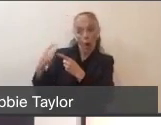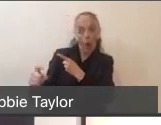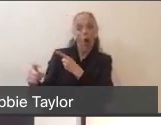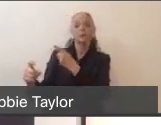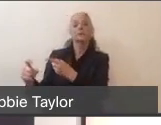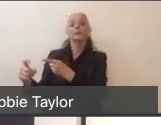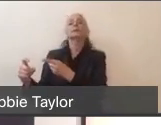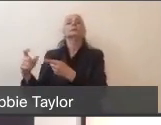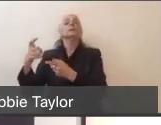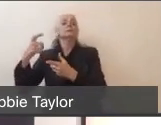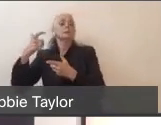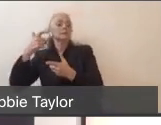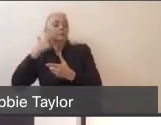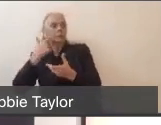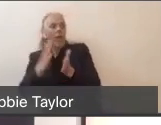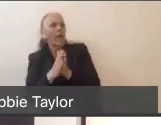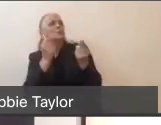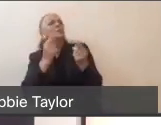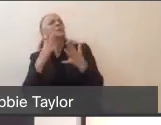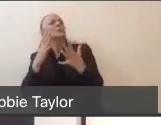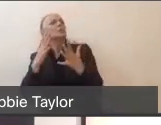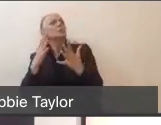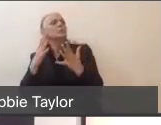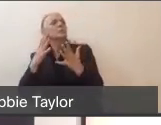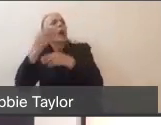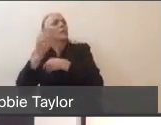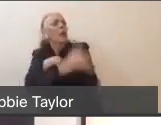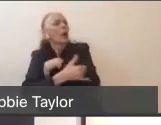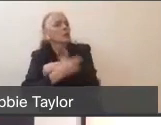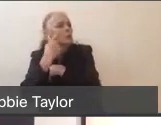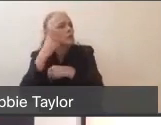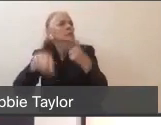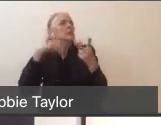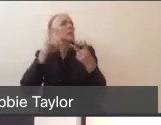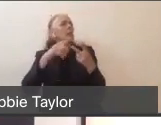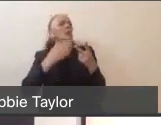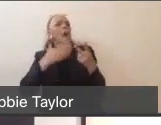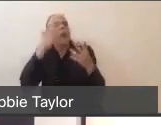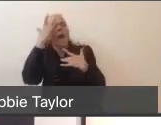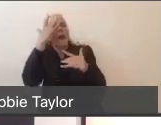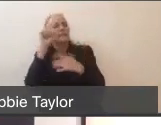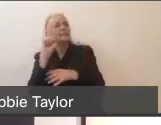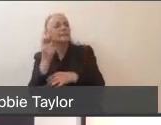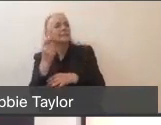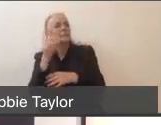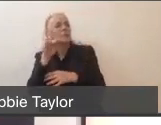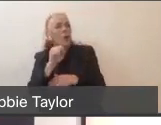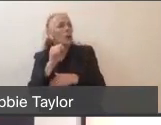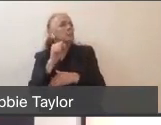or if there were symptoms. And these evolved really quickly because as this disease did, first we were only worried about people traveling from China,